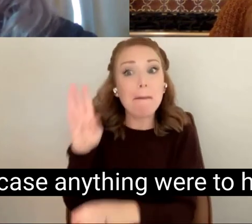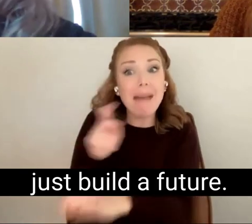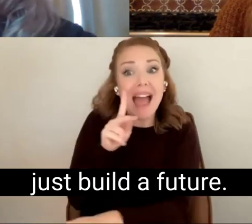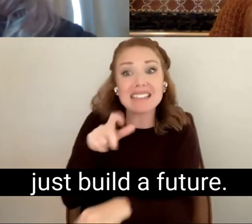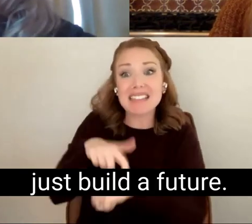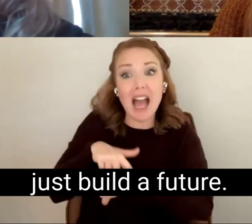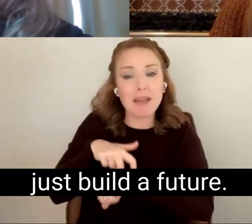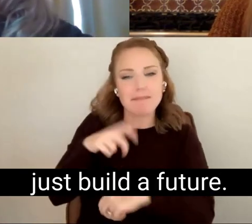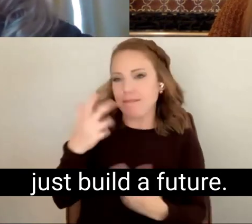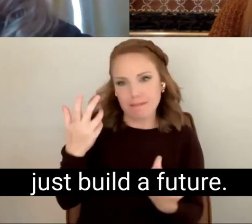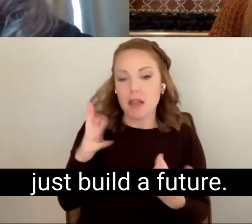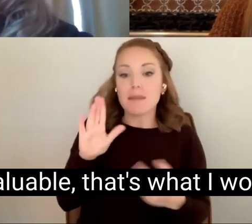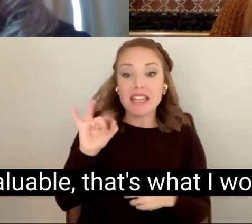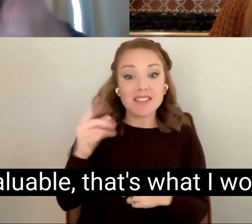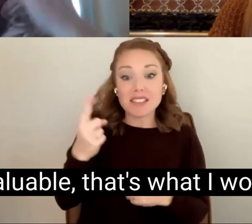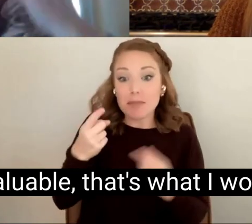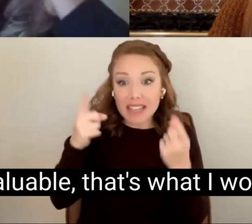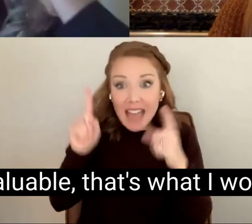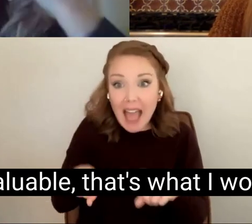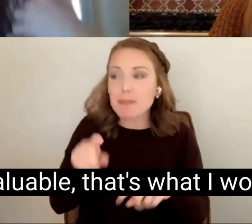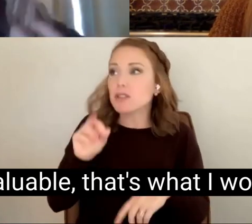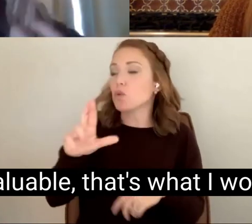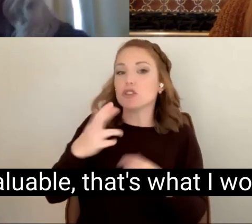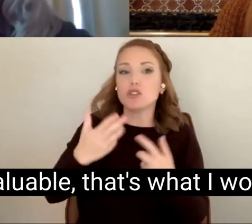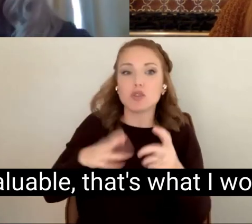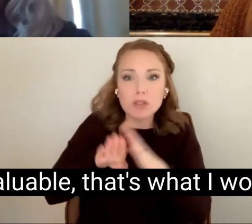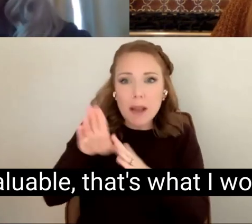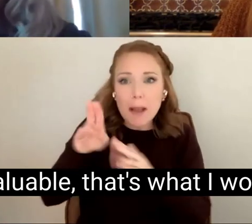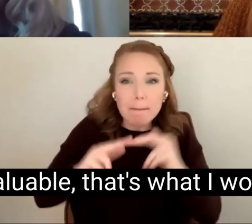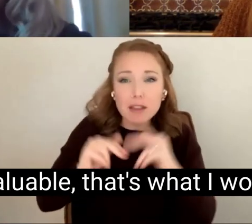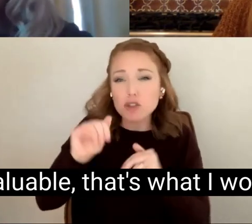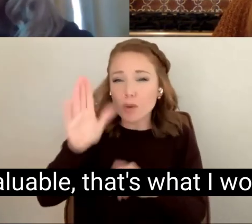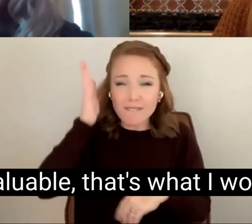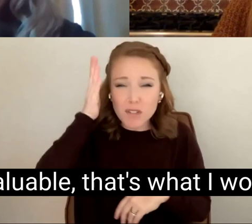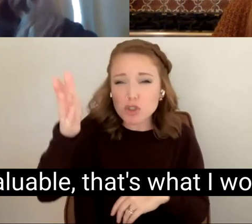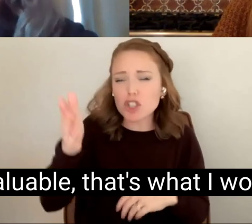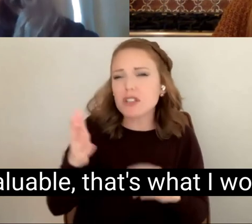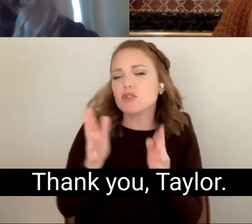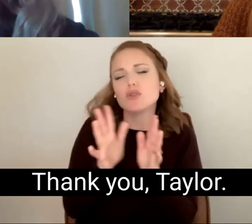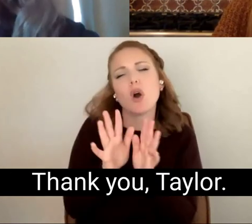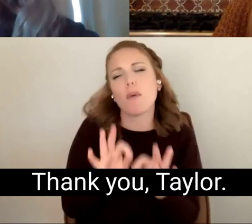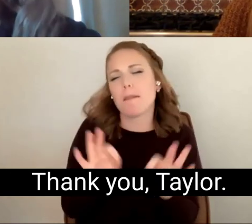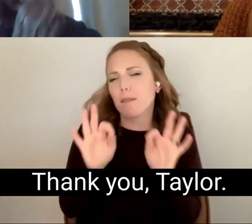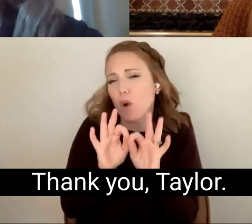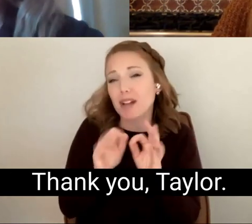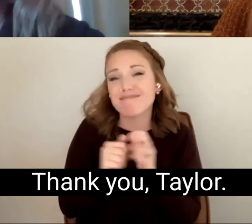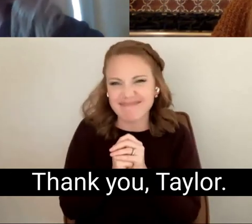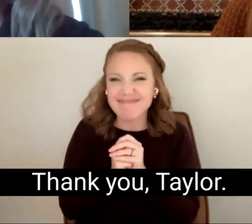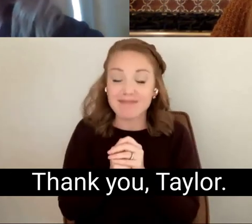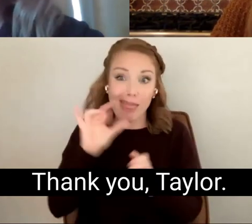just build a future. It's invaluable, that's what I would say. Thank you, Taylor.